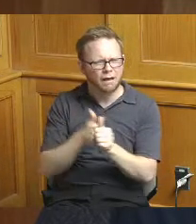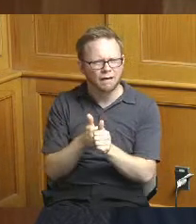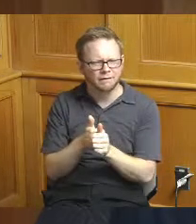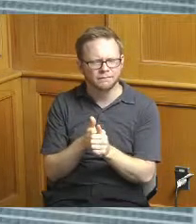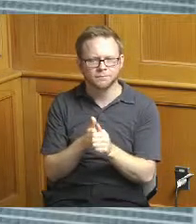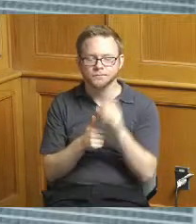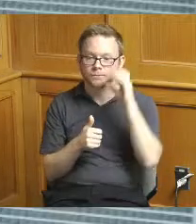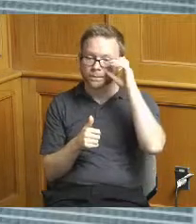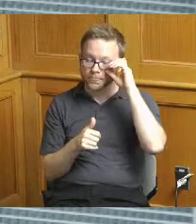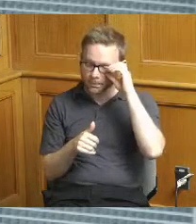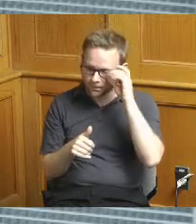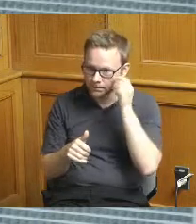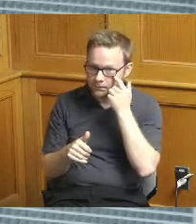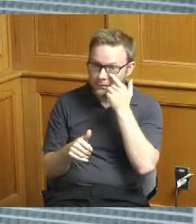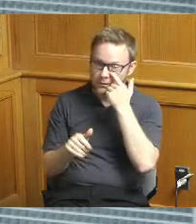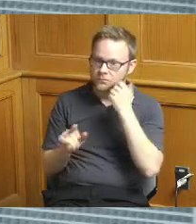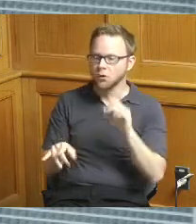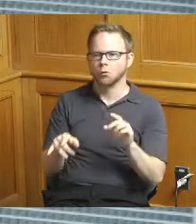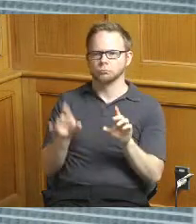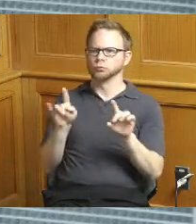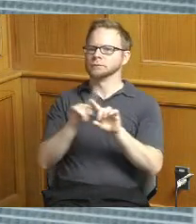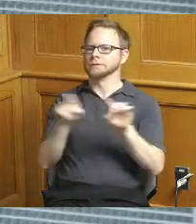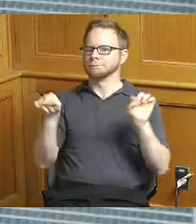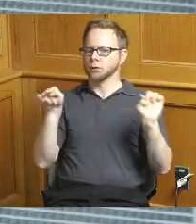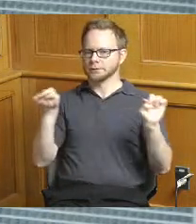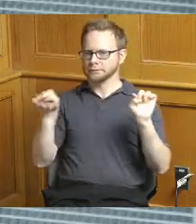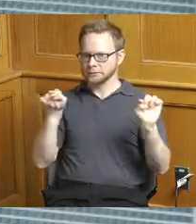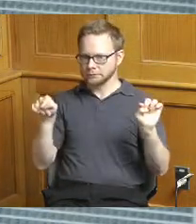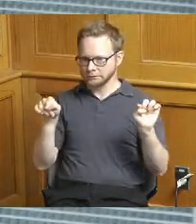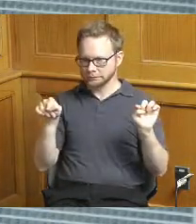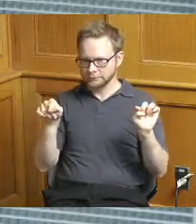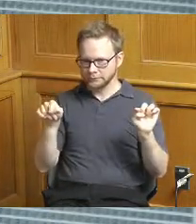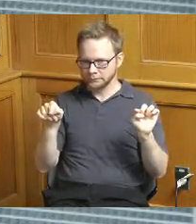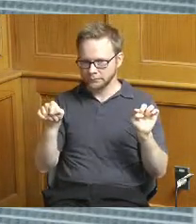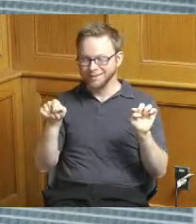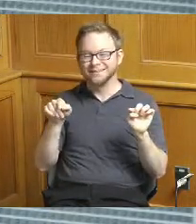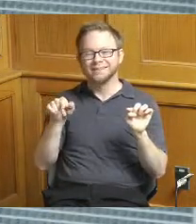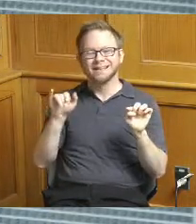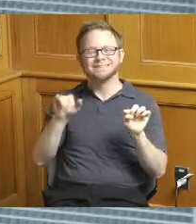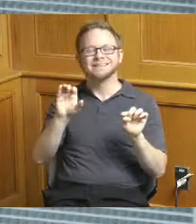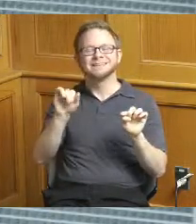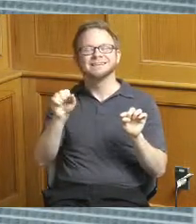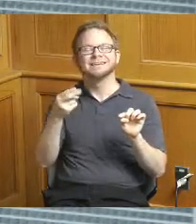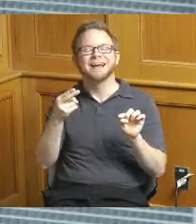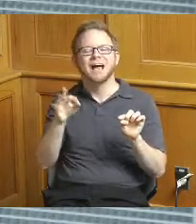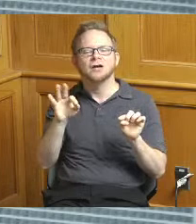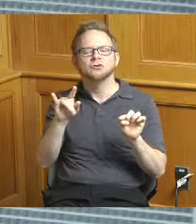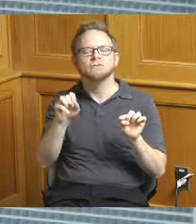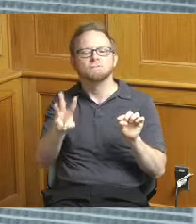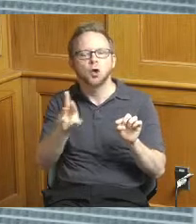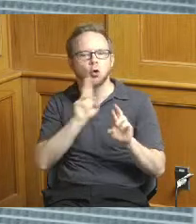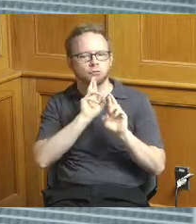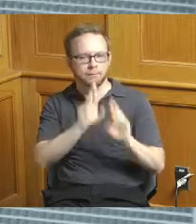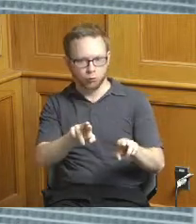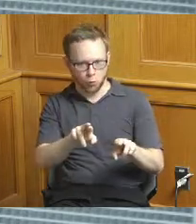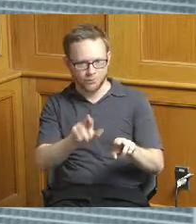so I think the key distinction there is that that is a cash flow report and so cash flow